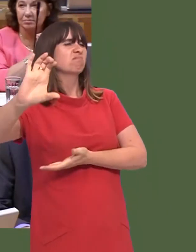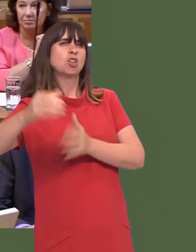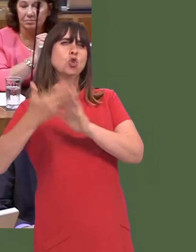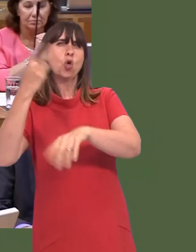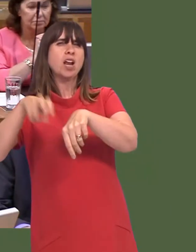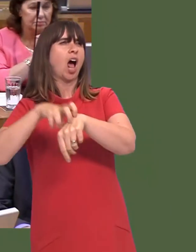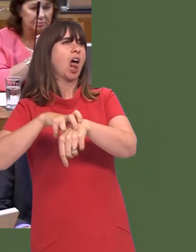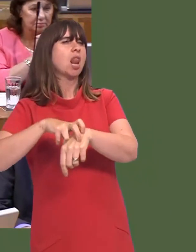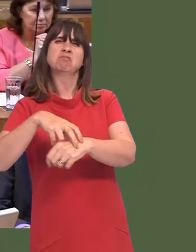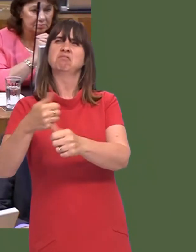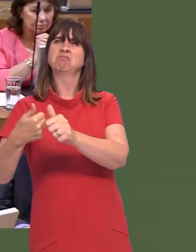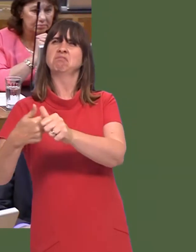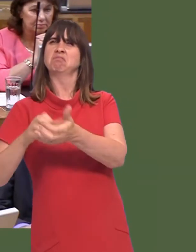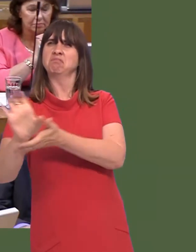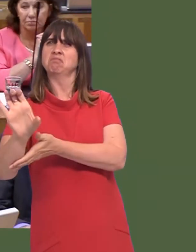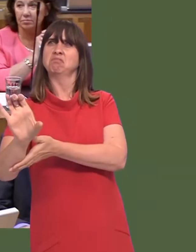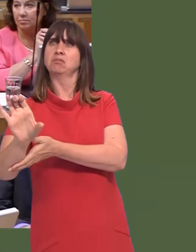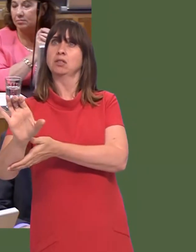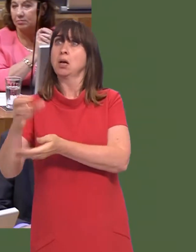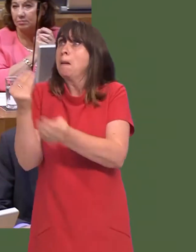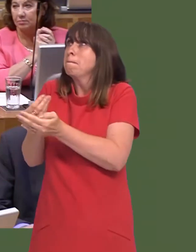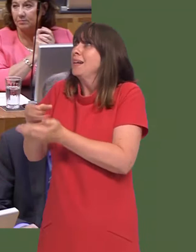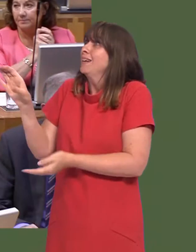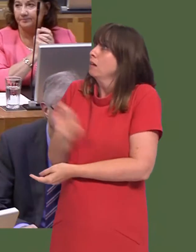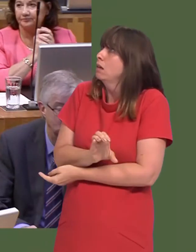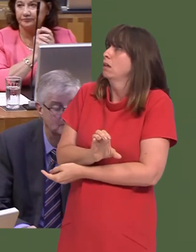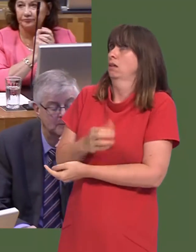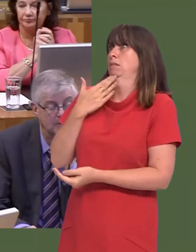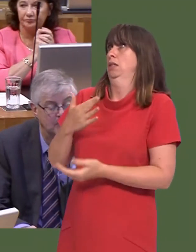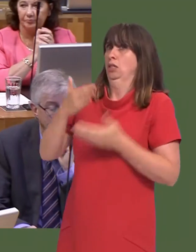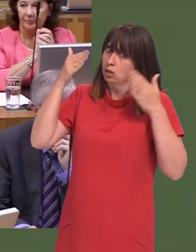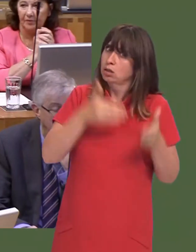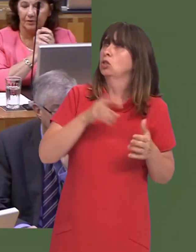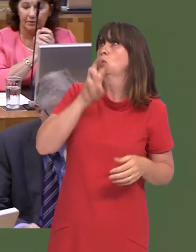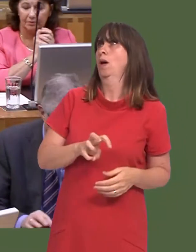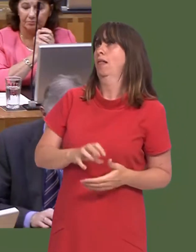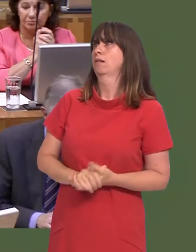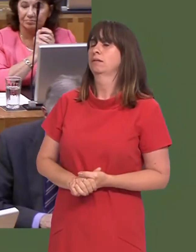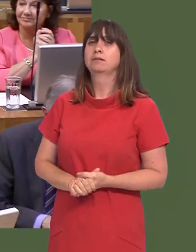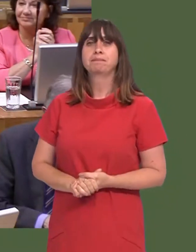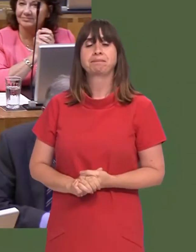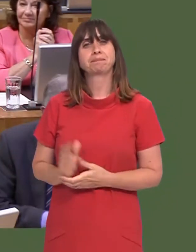committed to Northern Ireland can be matched in part to the money itís prepared to commit to Wales.